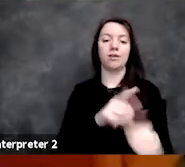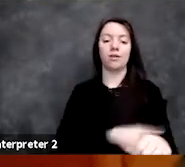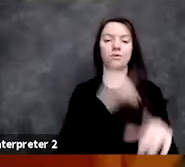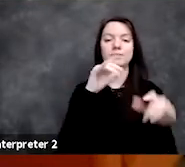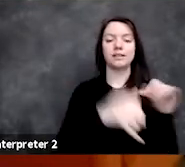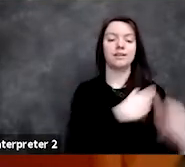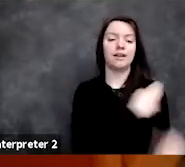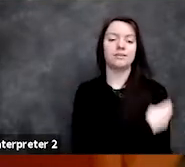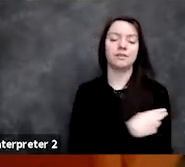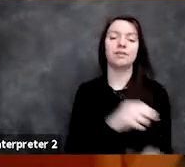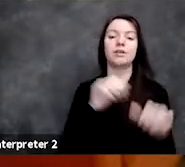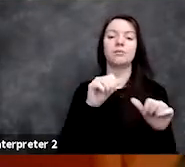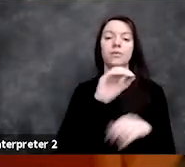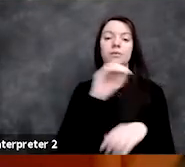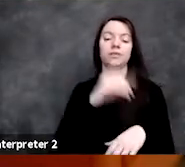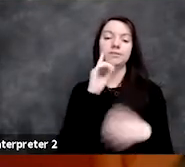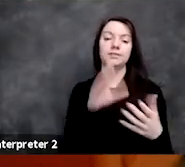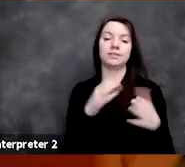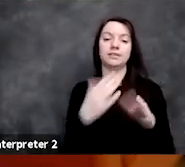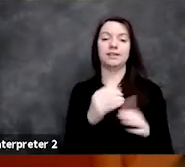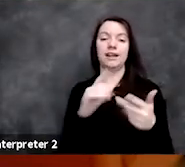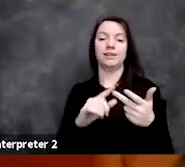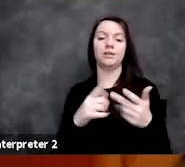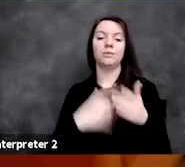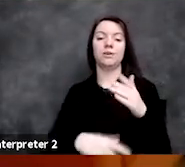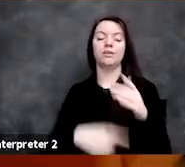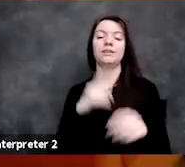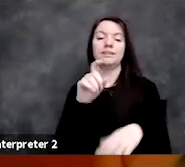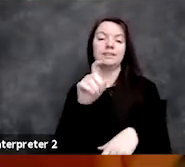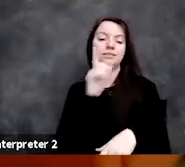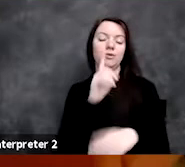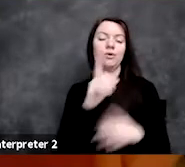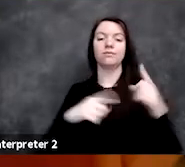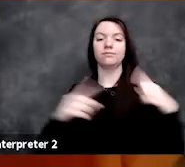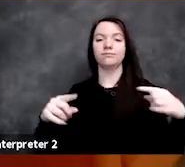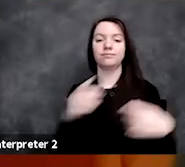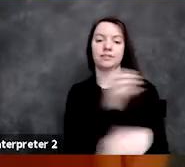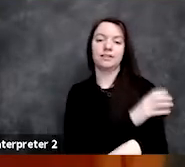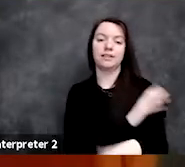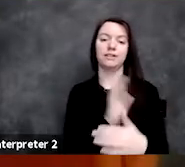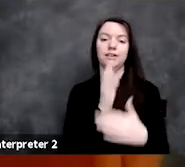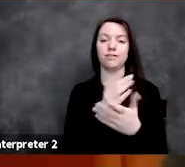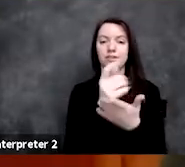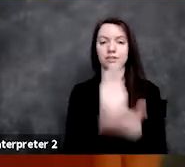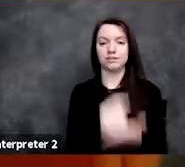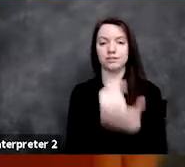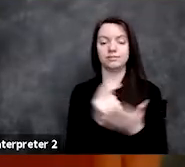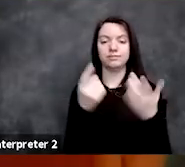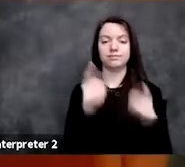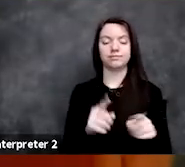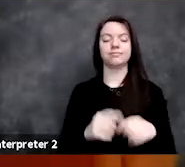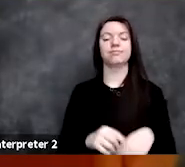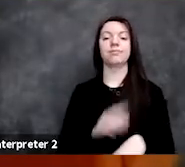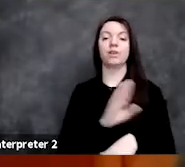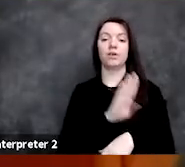and the need for various clinical interventions during a patient's stay. She holds a Bachelor's in Computer Science,